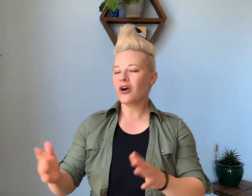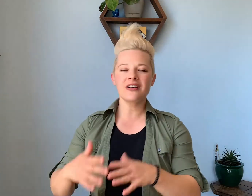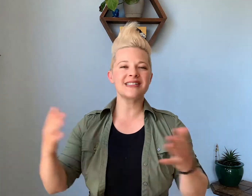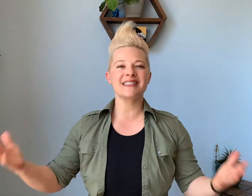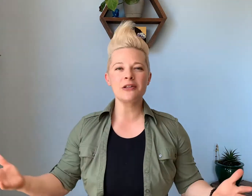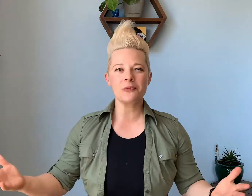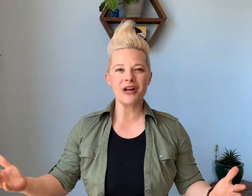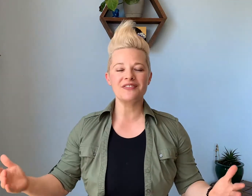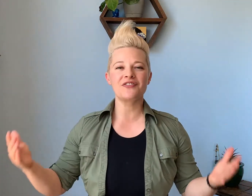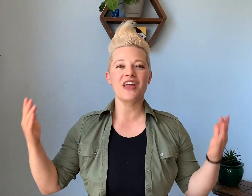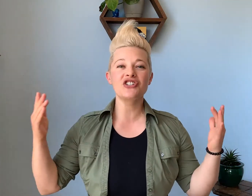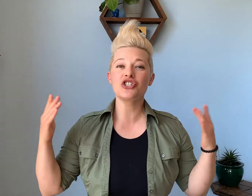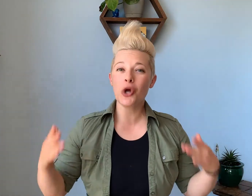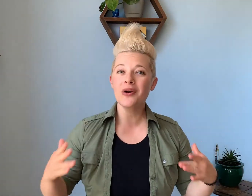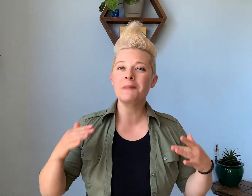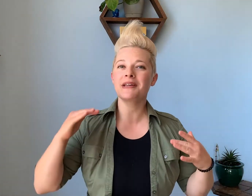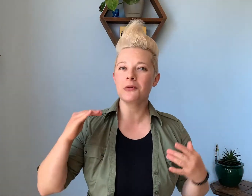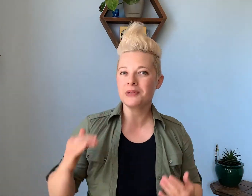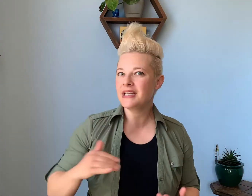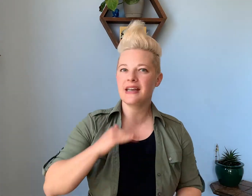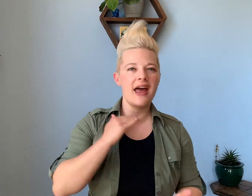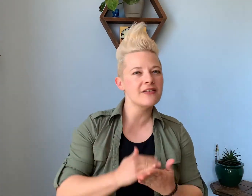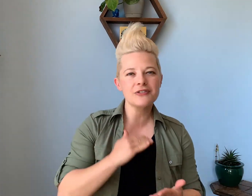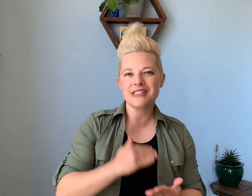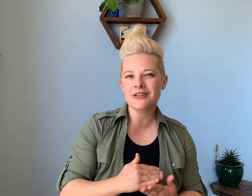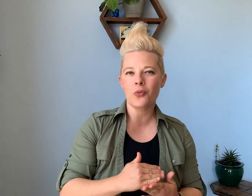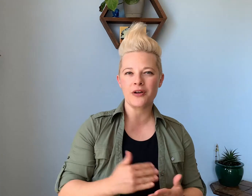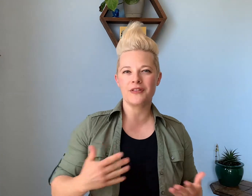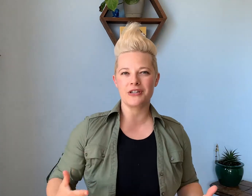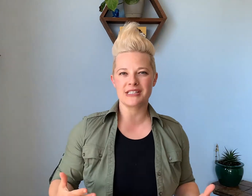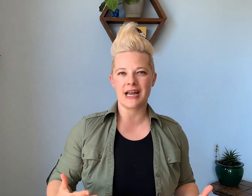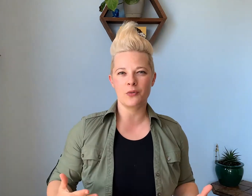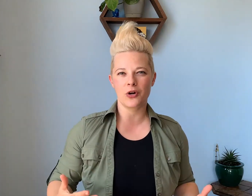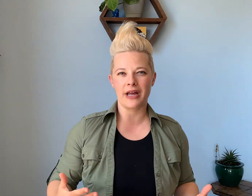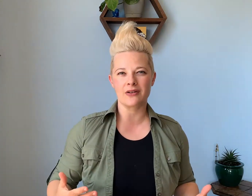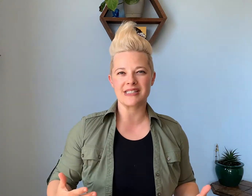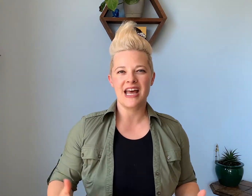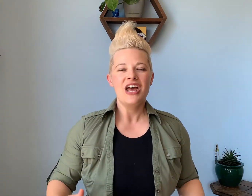I'll celebrate that they showed up and completed every single one of their assigned workouts.